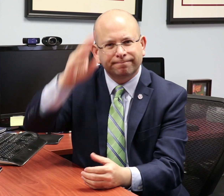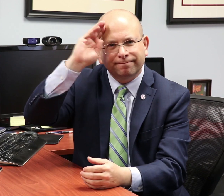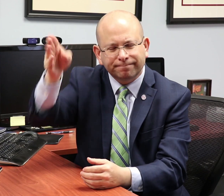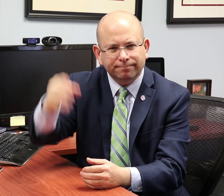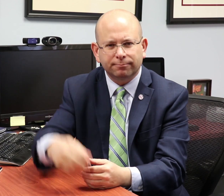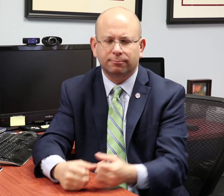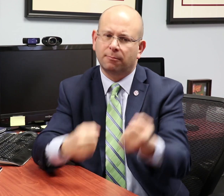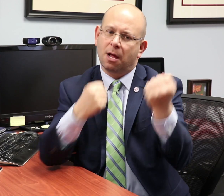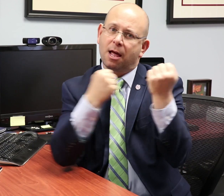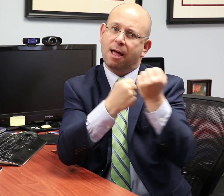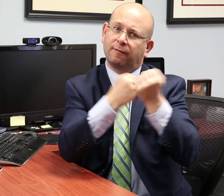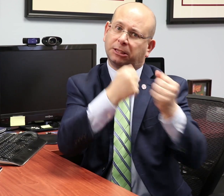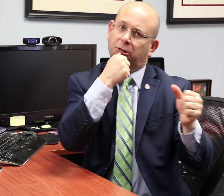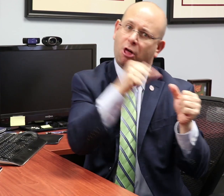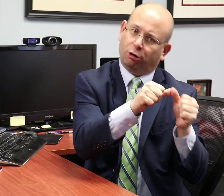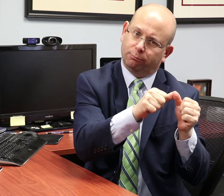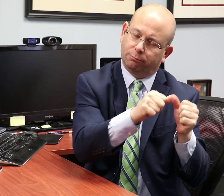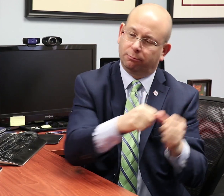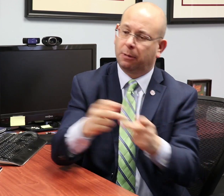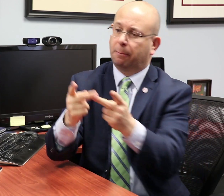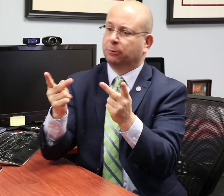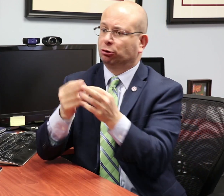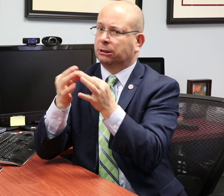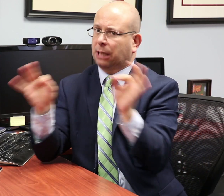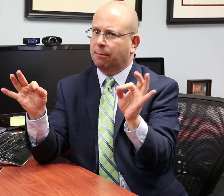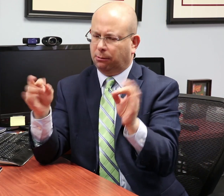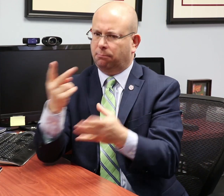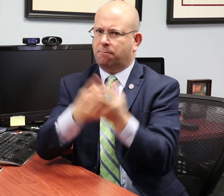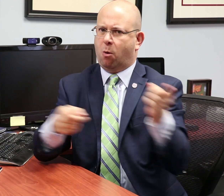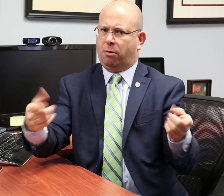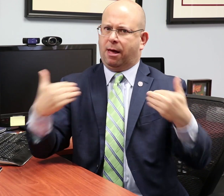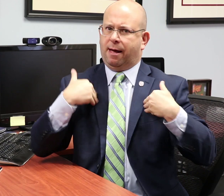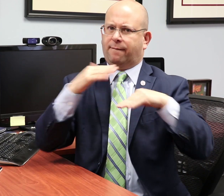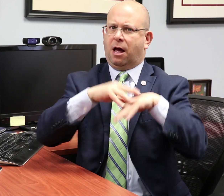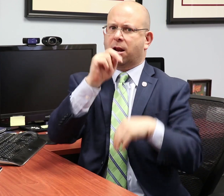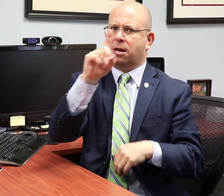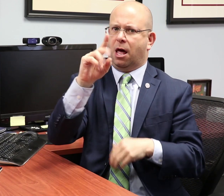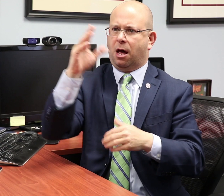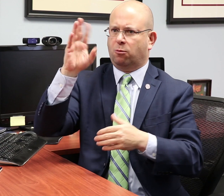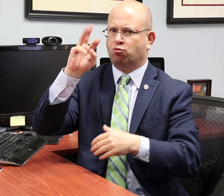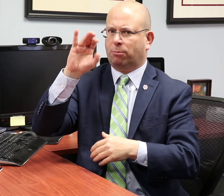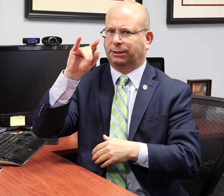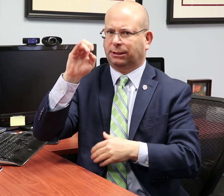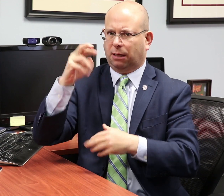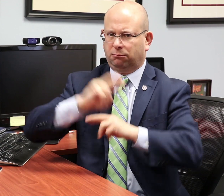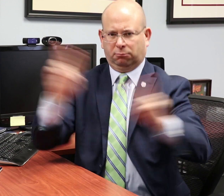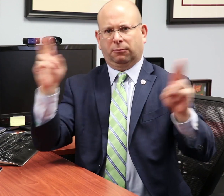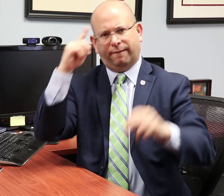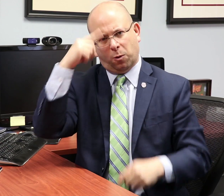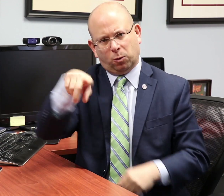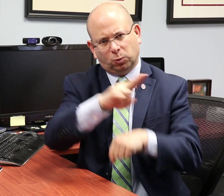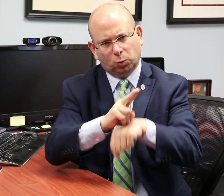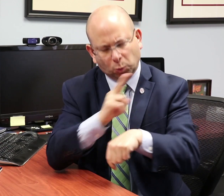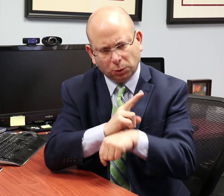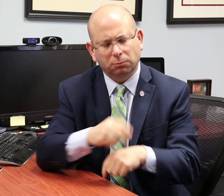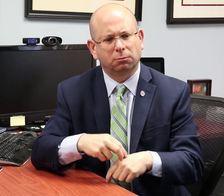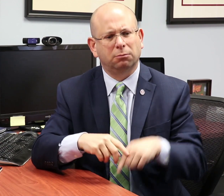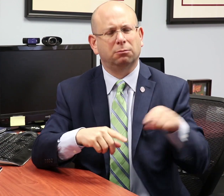Hello. We have advocacy letters and position statements available on the NAD website for anyone to use.